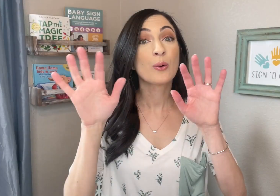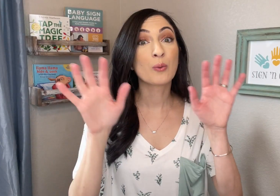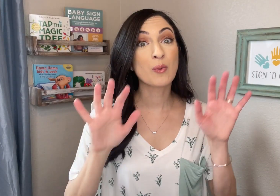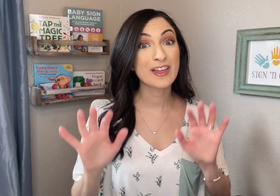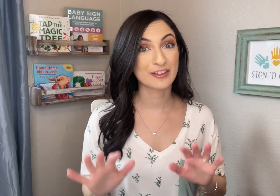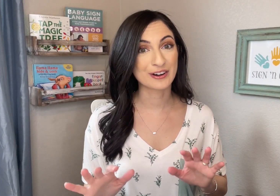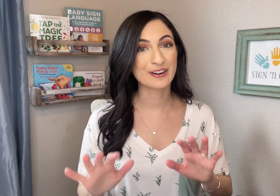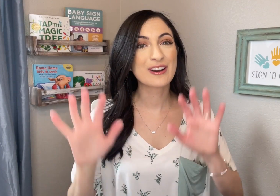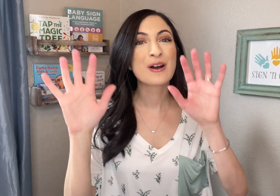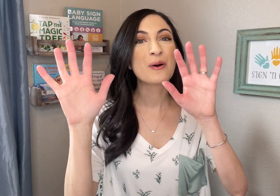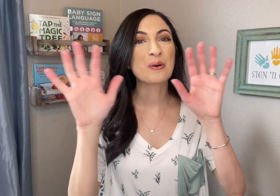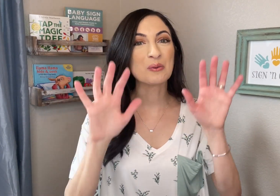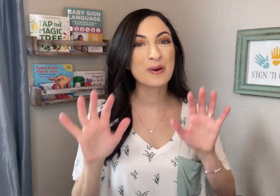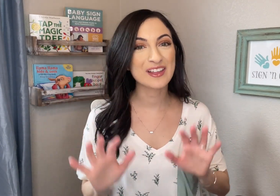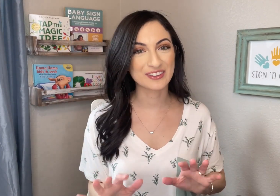WEATHER. WEATHER.